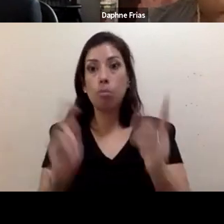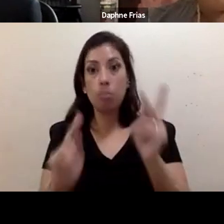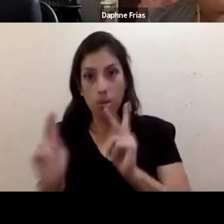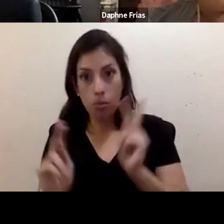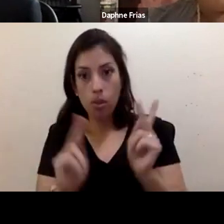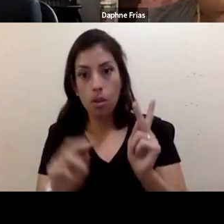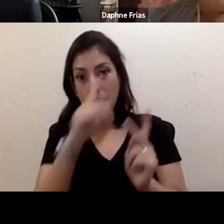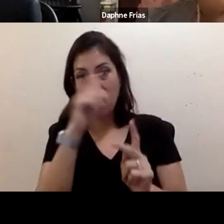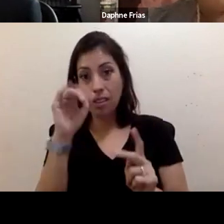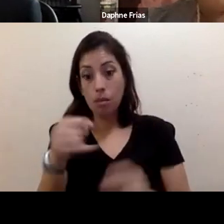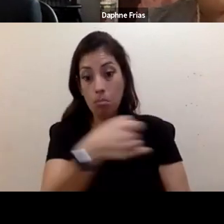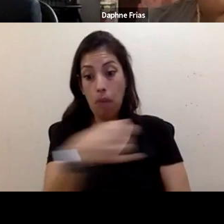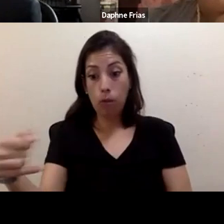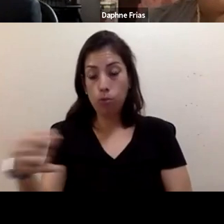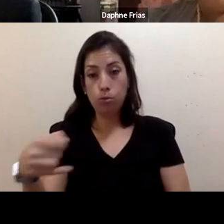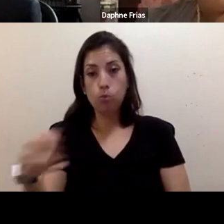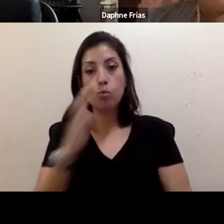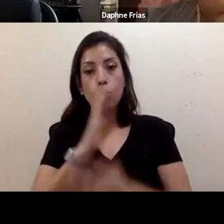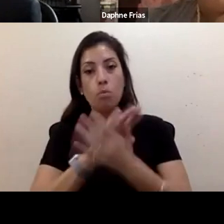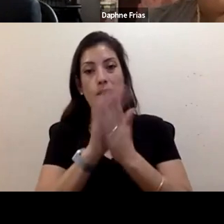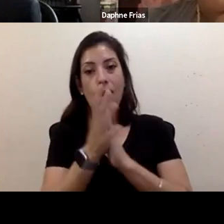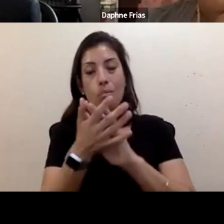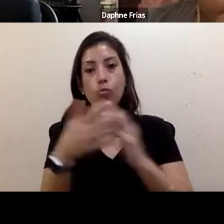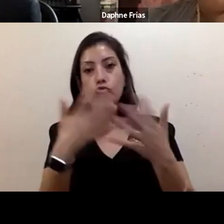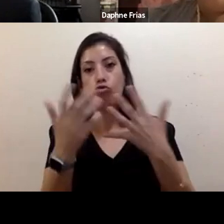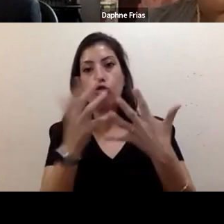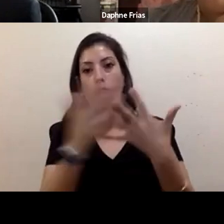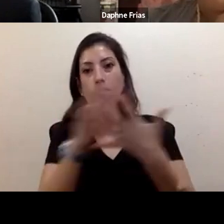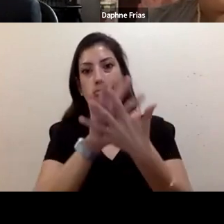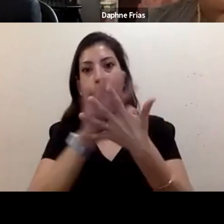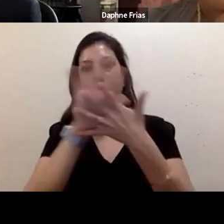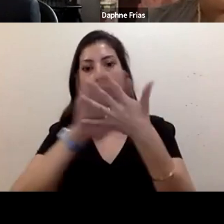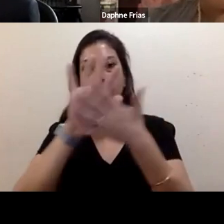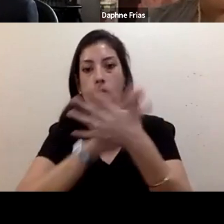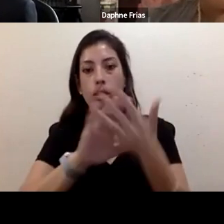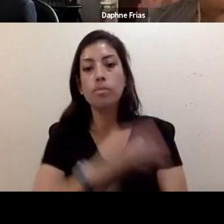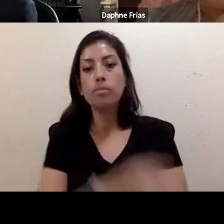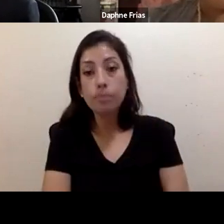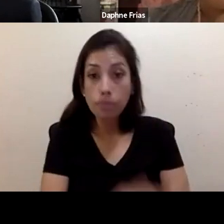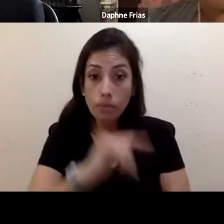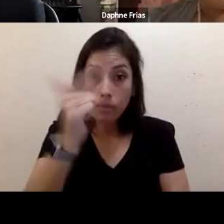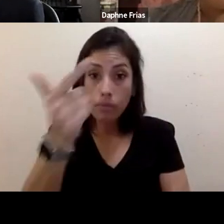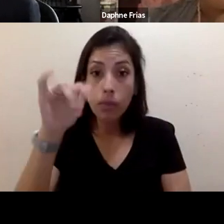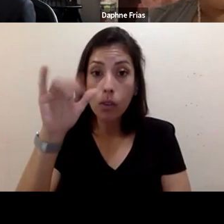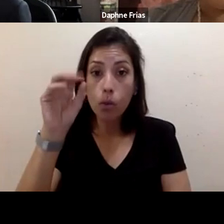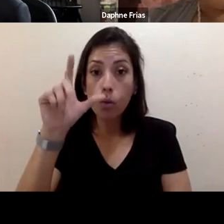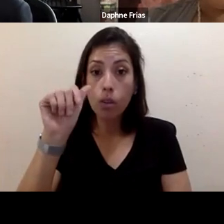a little bit gray as climate change continues to progress. Thank you. And Dr. Yolanda Munoz, I've left you less than zero time,